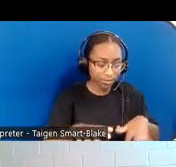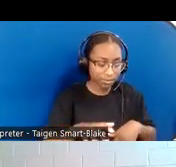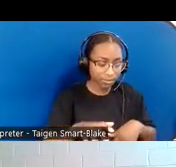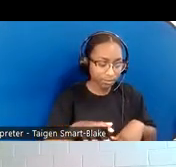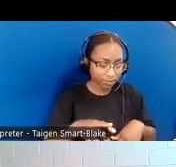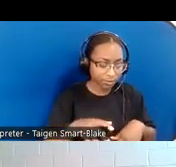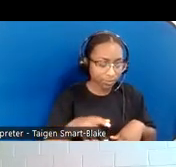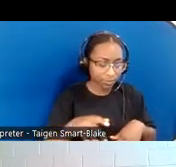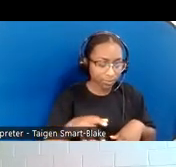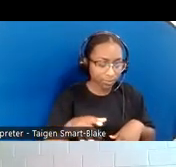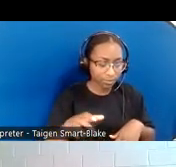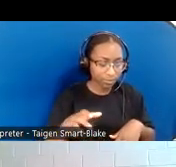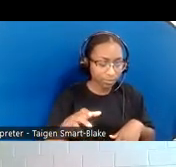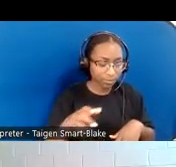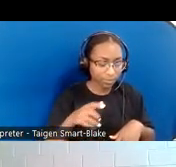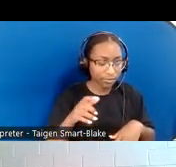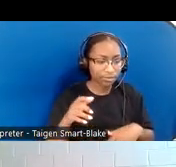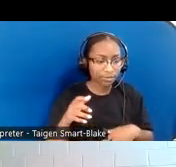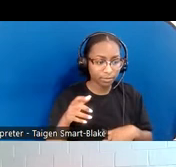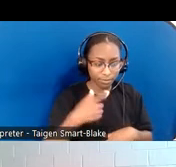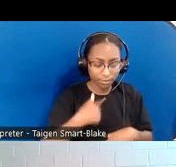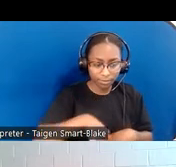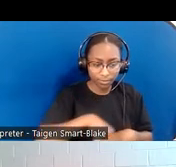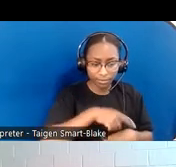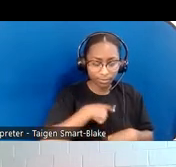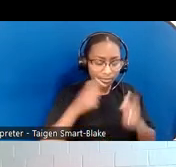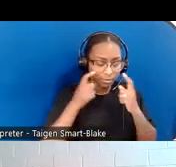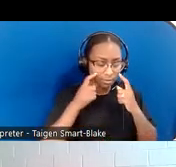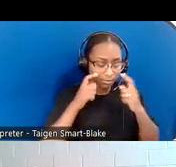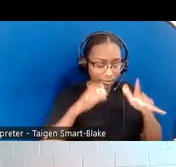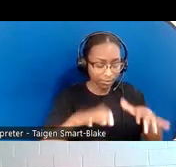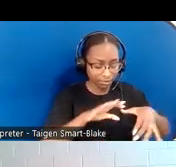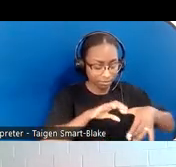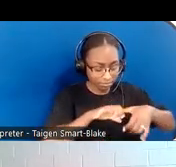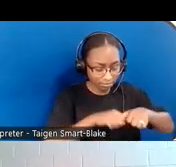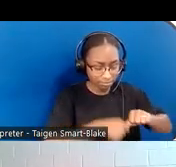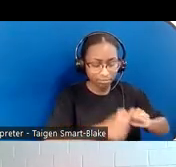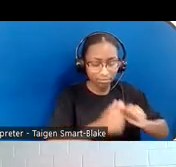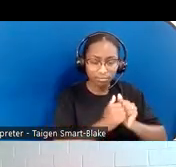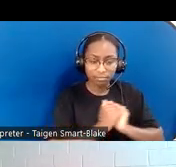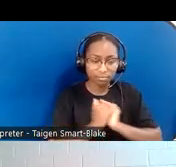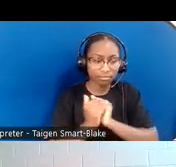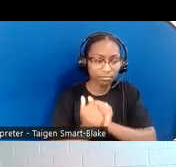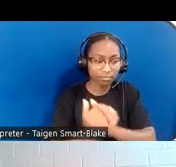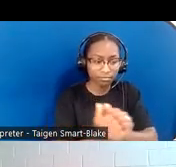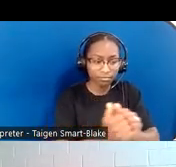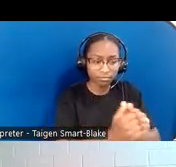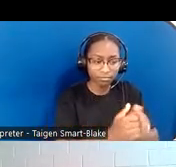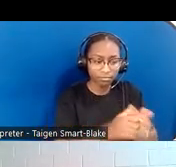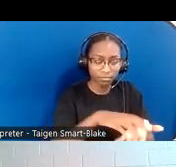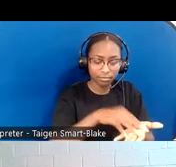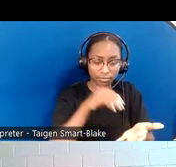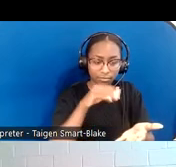Let us weep with one another Learn to love each other